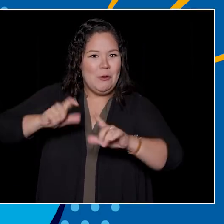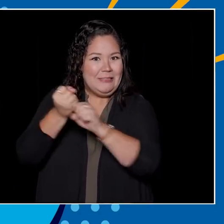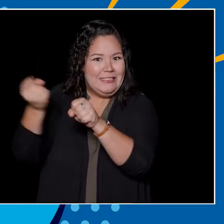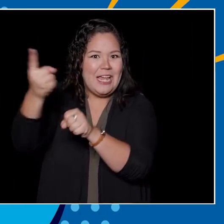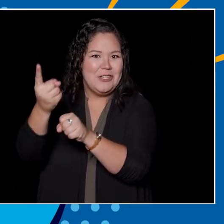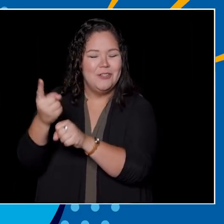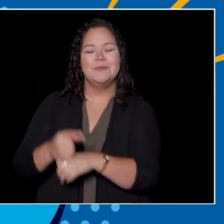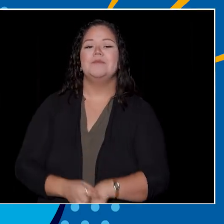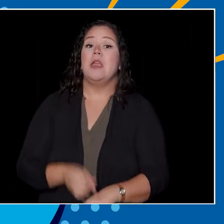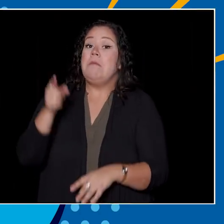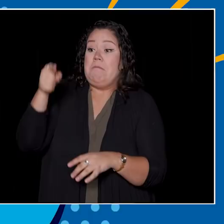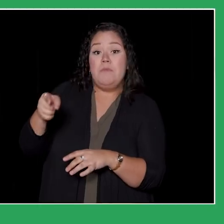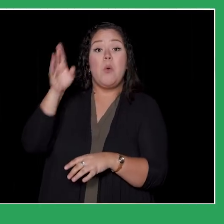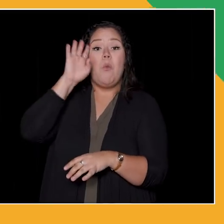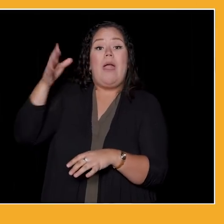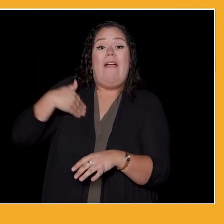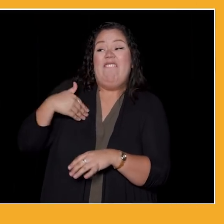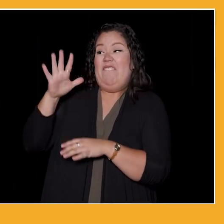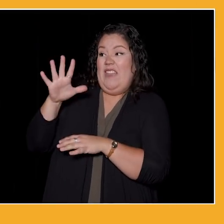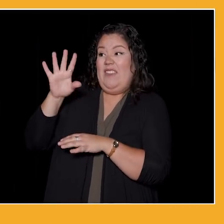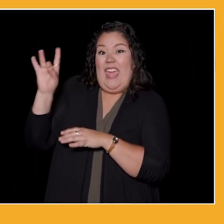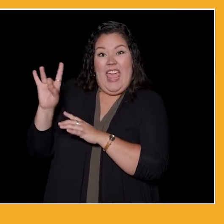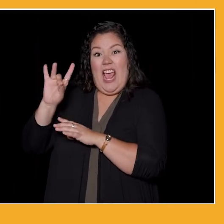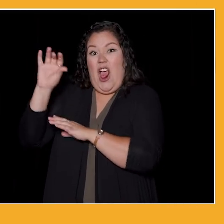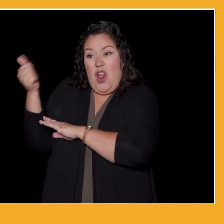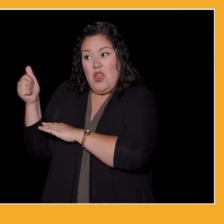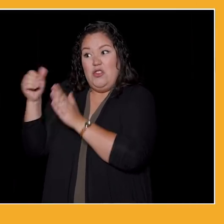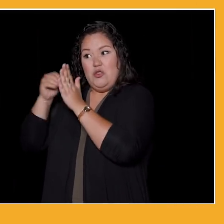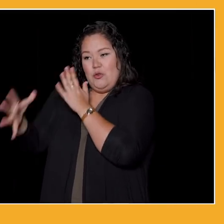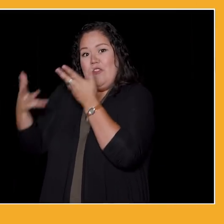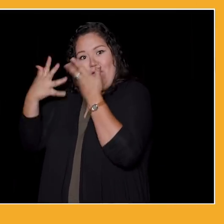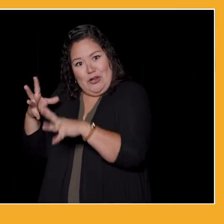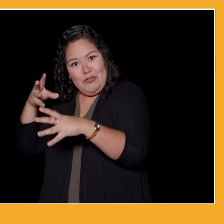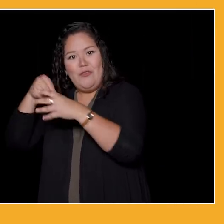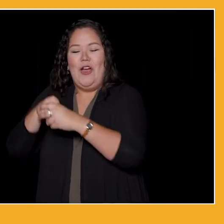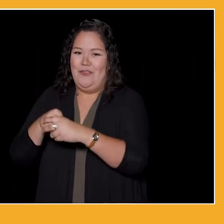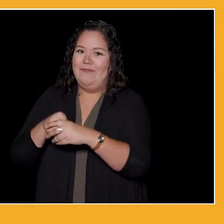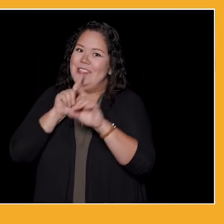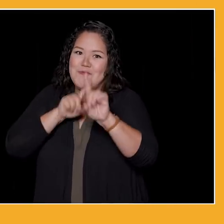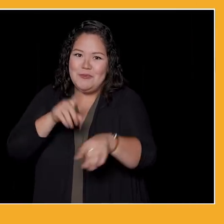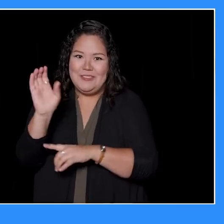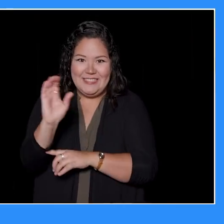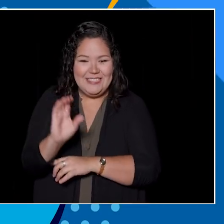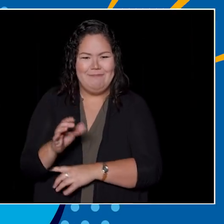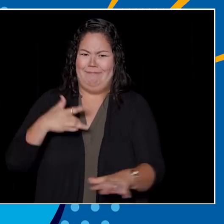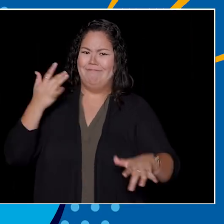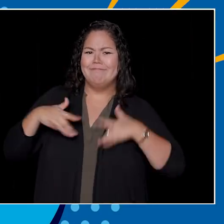They will be joining the legacy of 58 other Thunderbirds who have competed, that's right, the answer is C. We are so excited to see